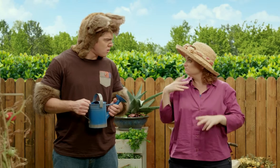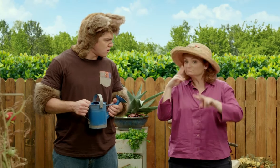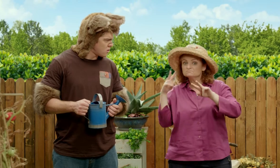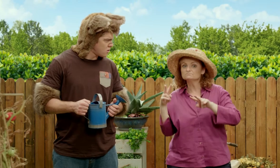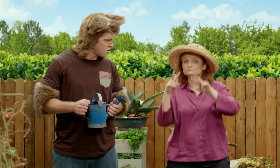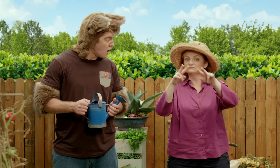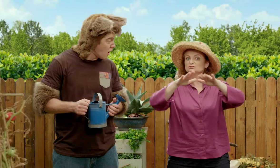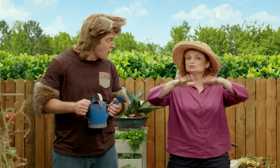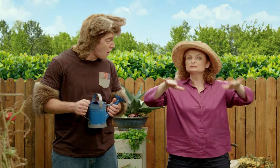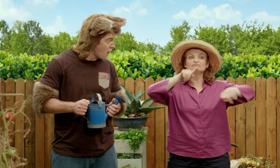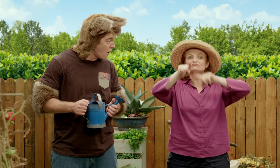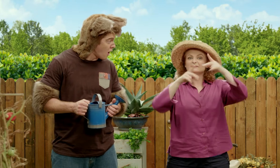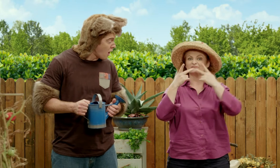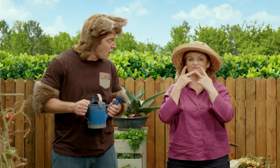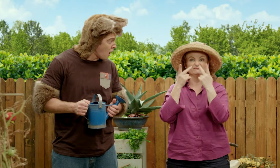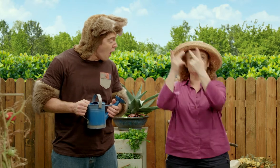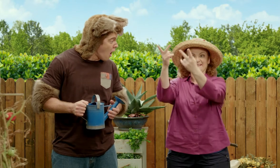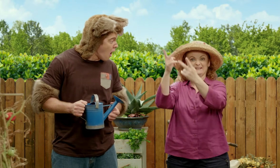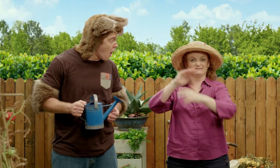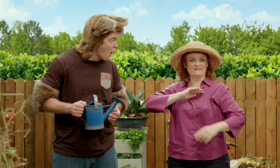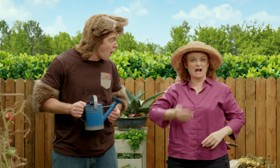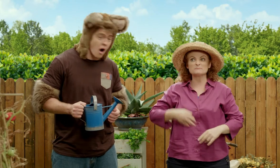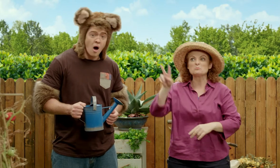Why don't we watch some children visiting a farm